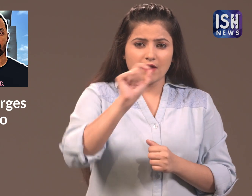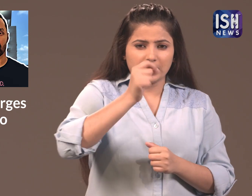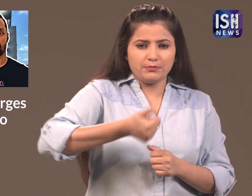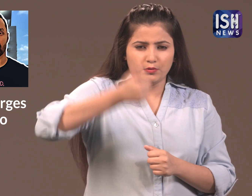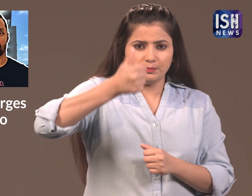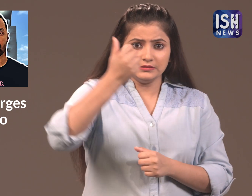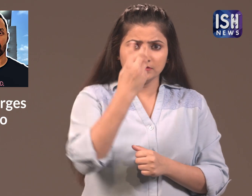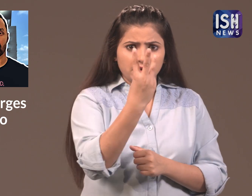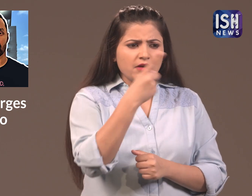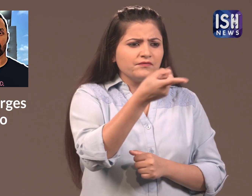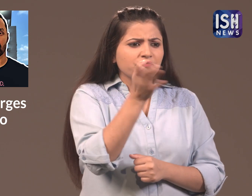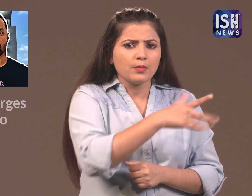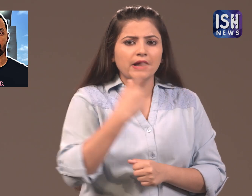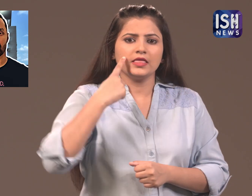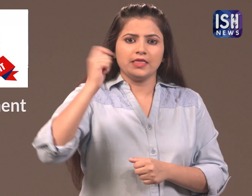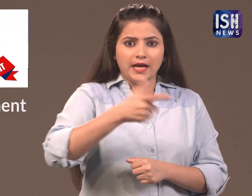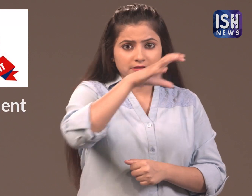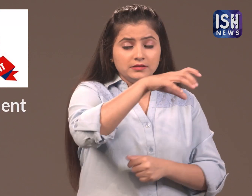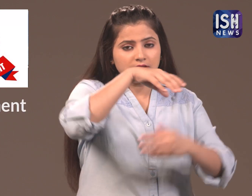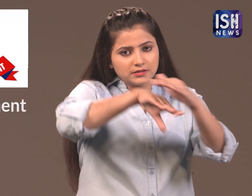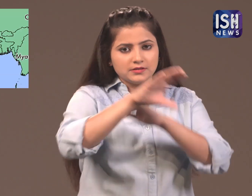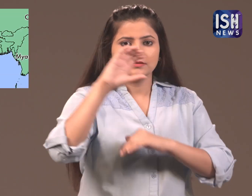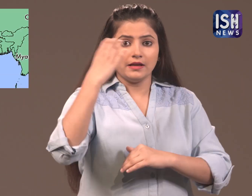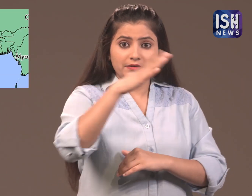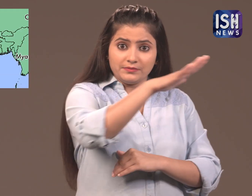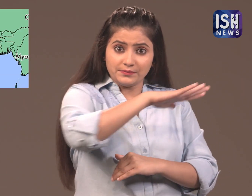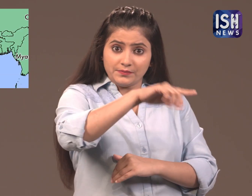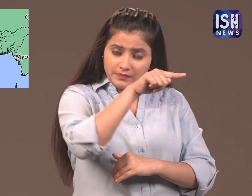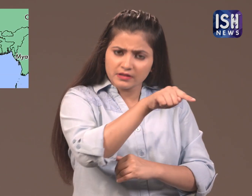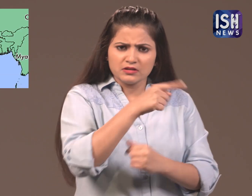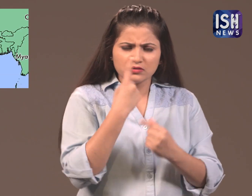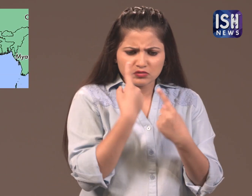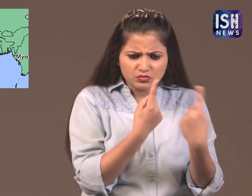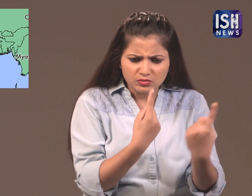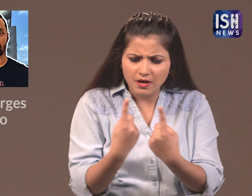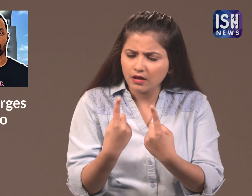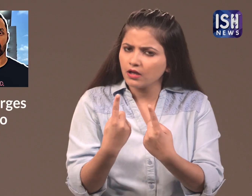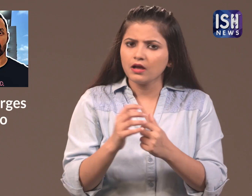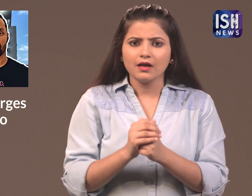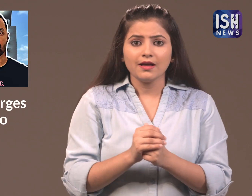Three Income Tax officials from Chandigarh carried out an investigation.